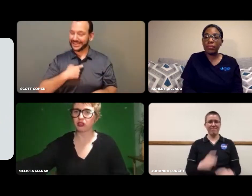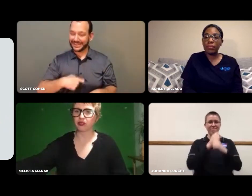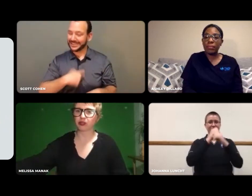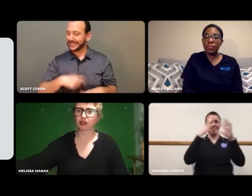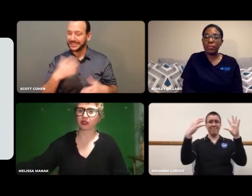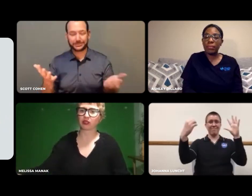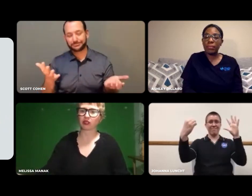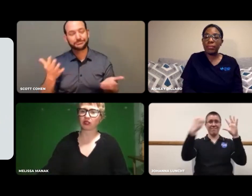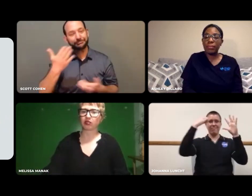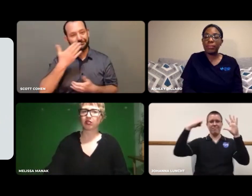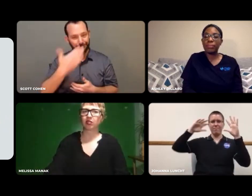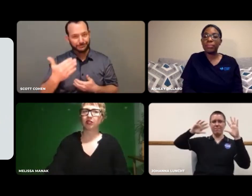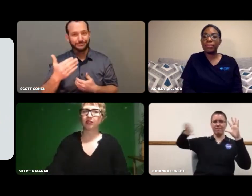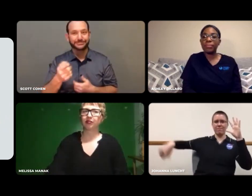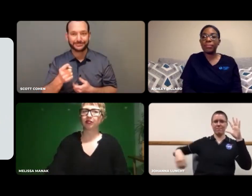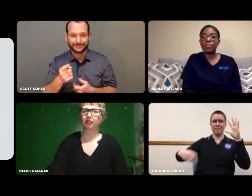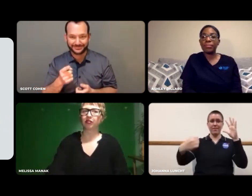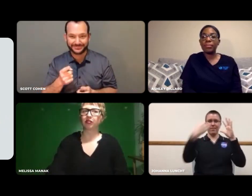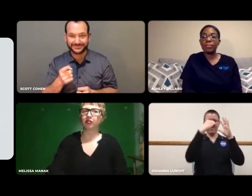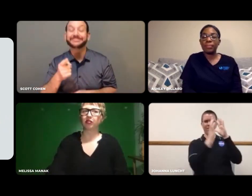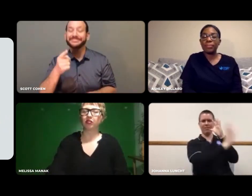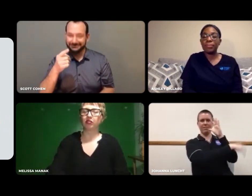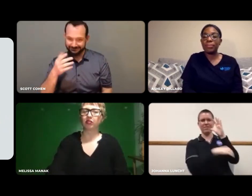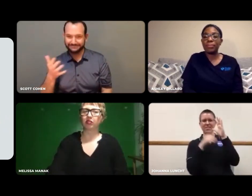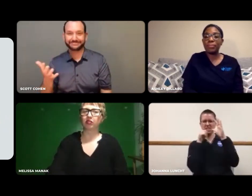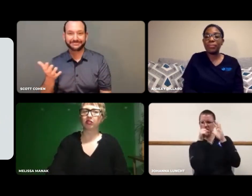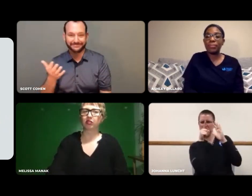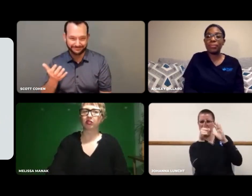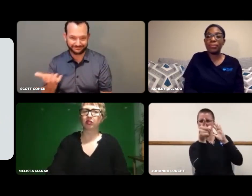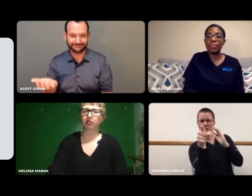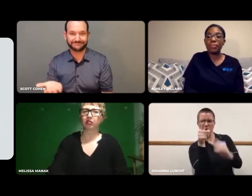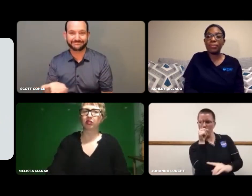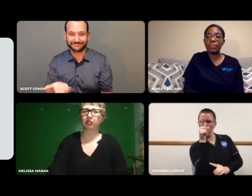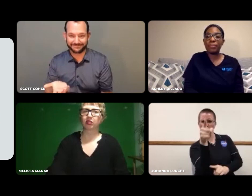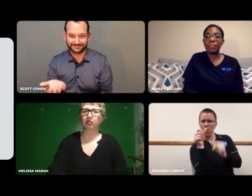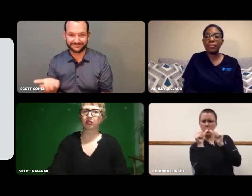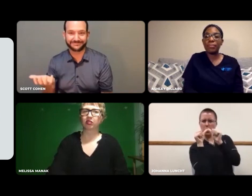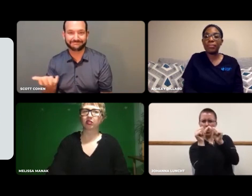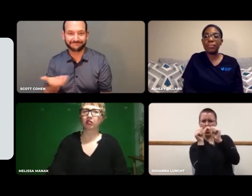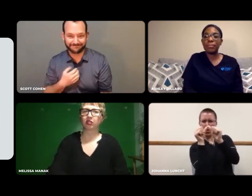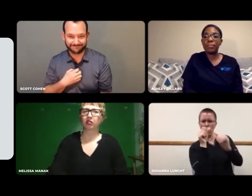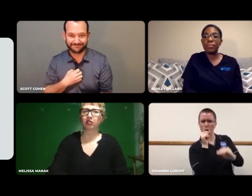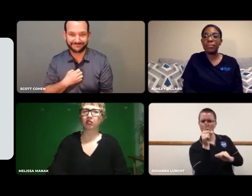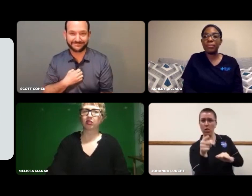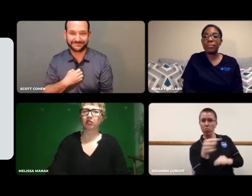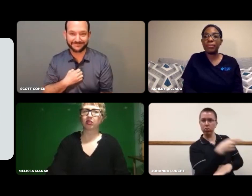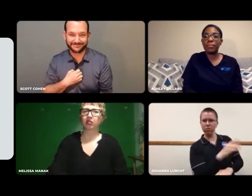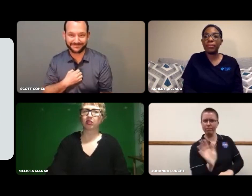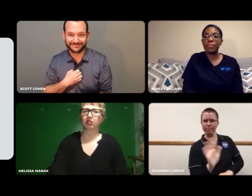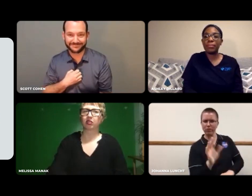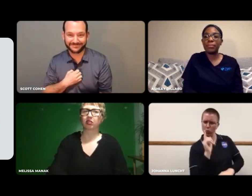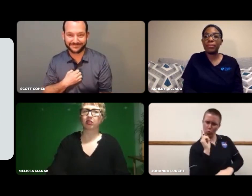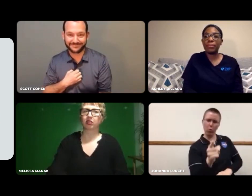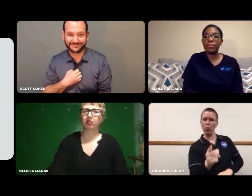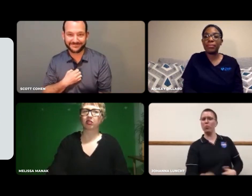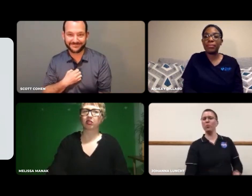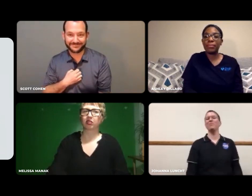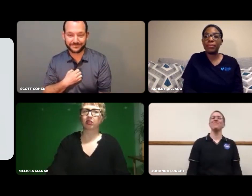Keep your eye on the prize. Eye on the goal. Don't let anything distract you and focus on yourself only!